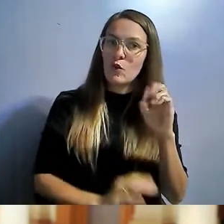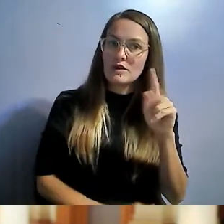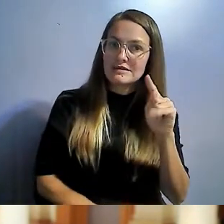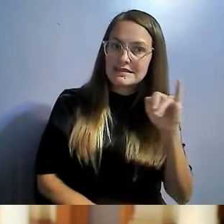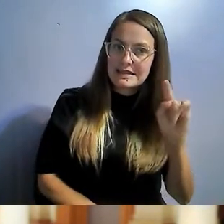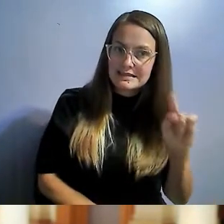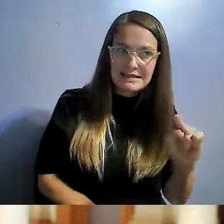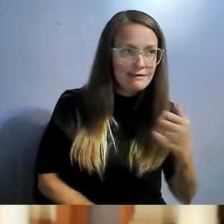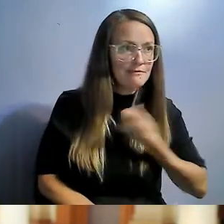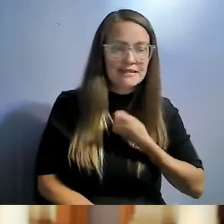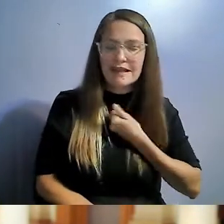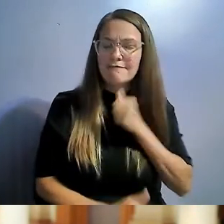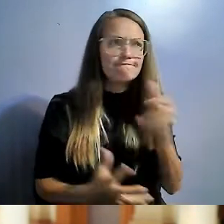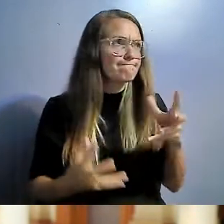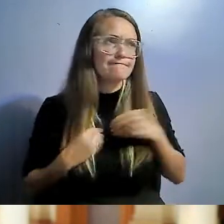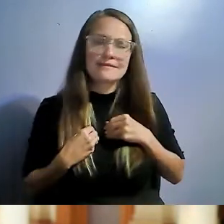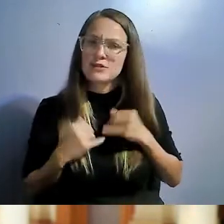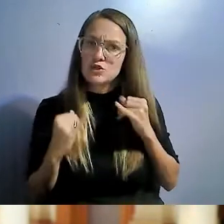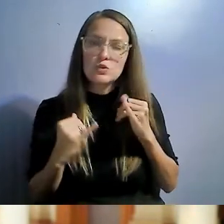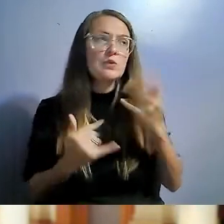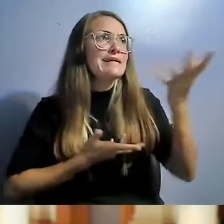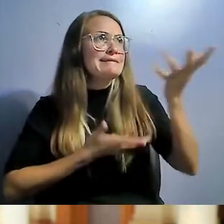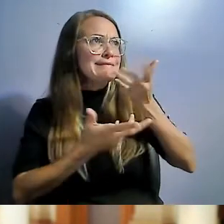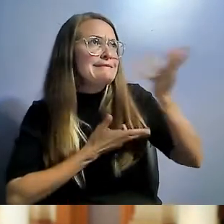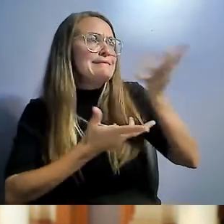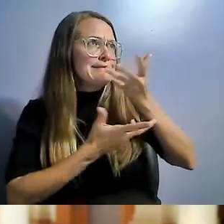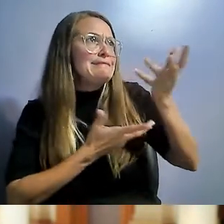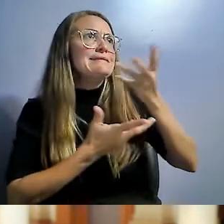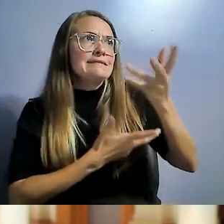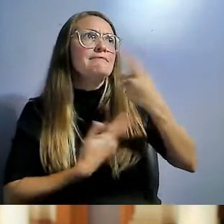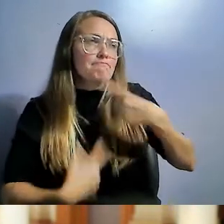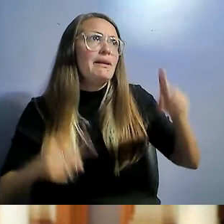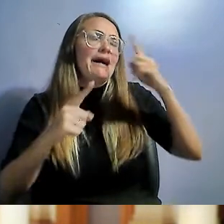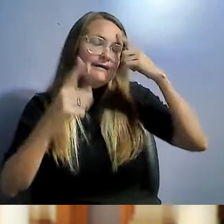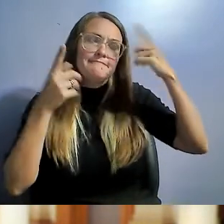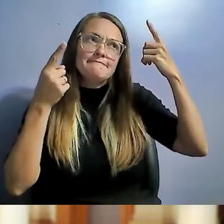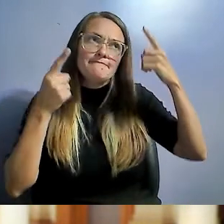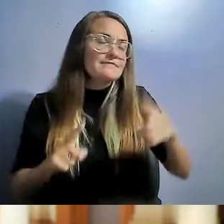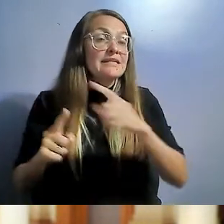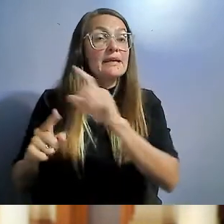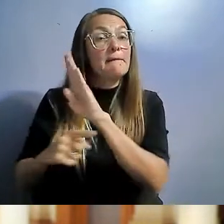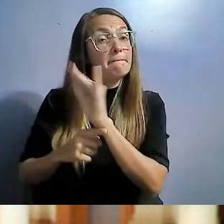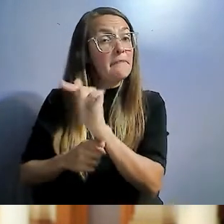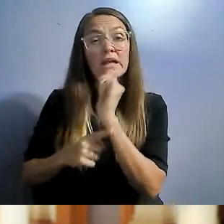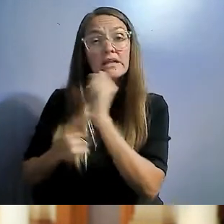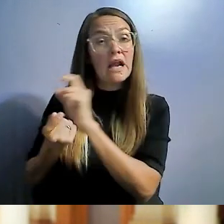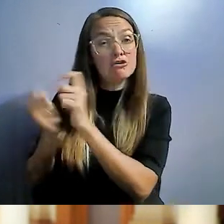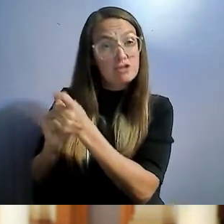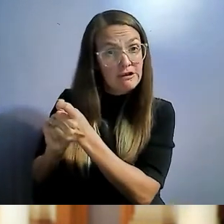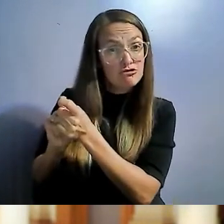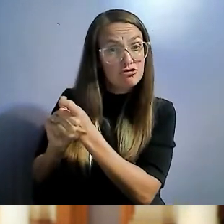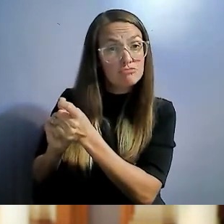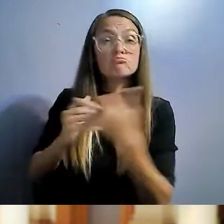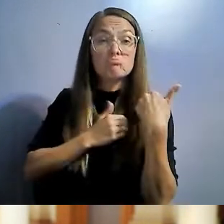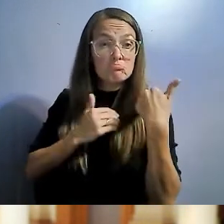We worked on a compromise that didn't really change the bill but made the manufacturers back off and kept accountability intact.